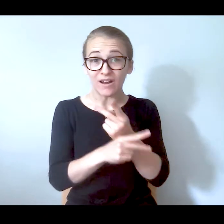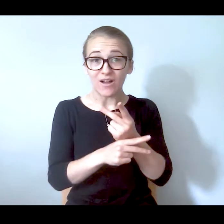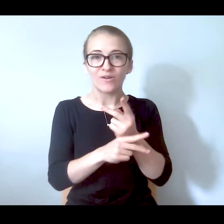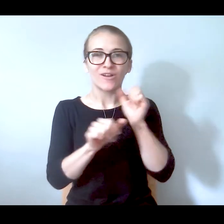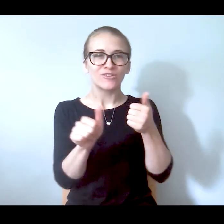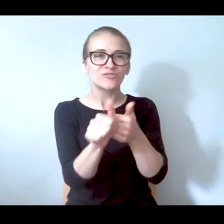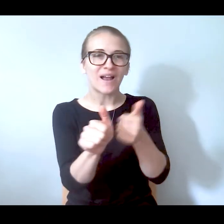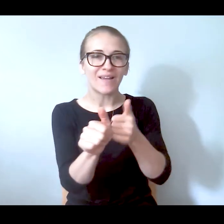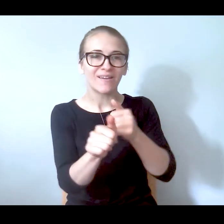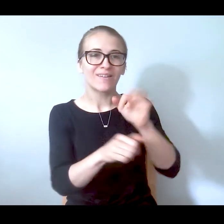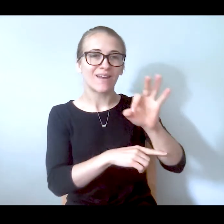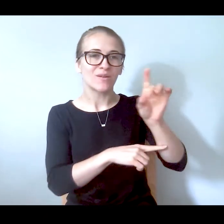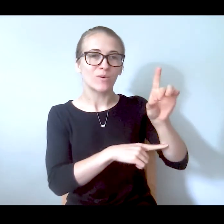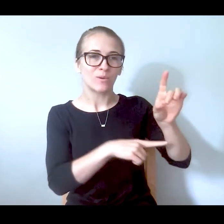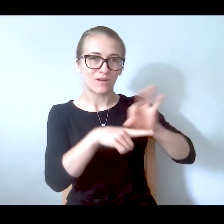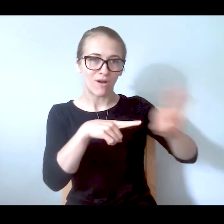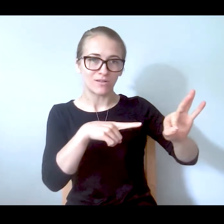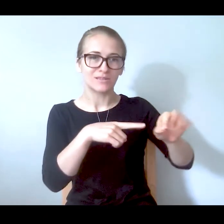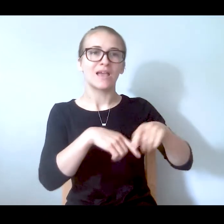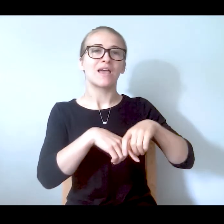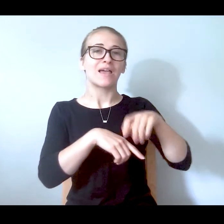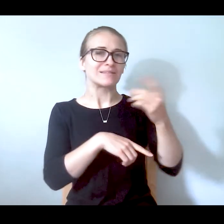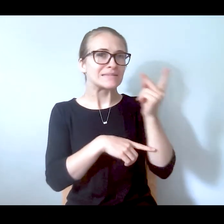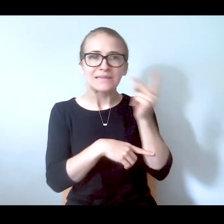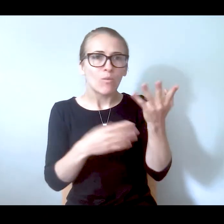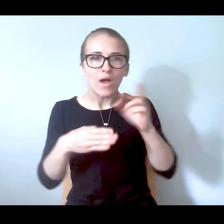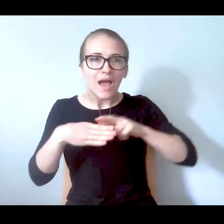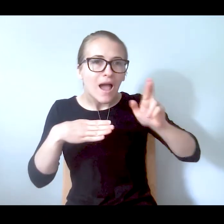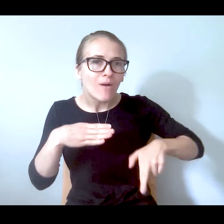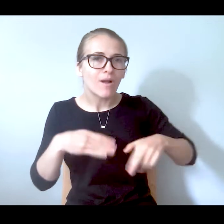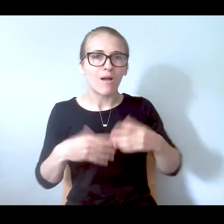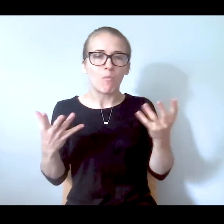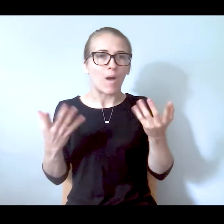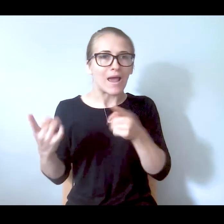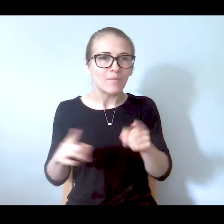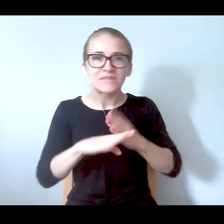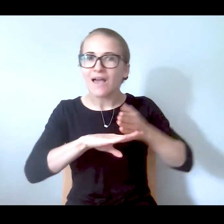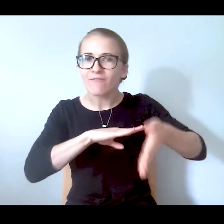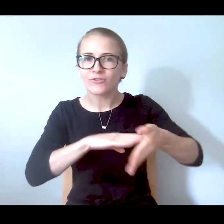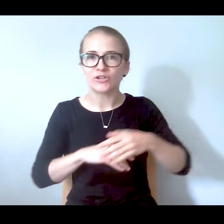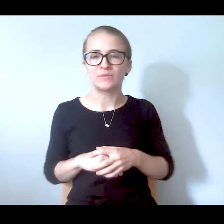and to see what the outcomes are. But you could